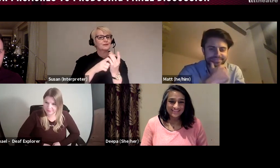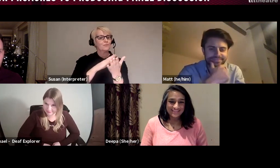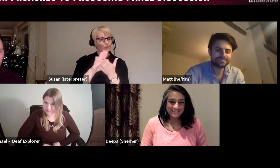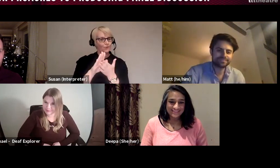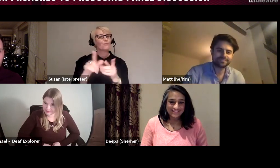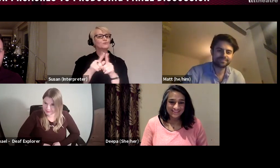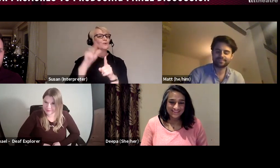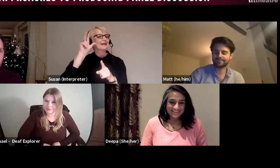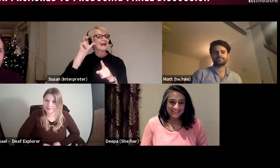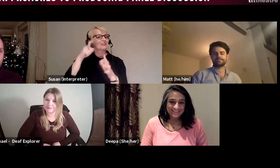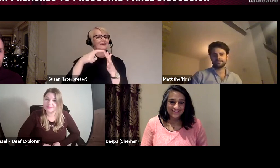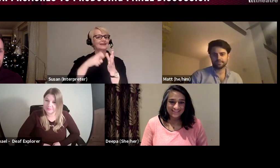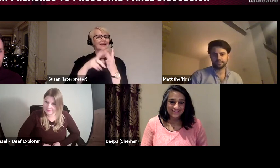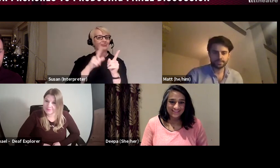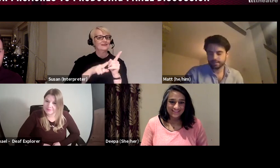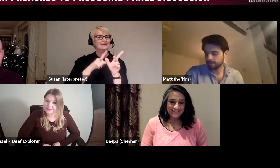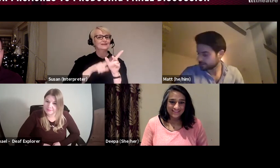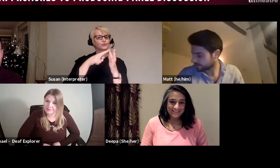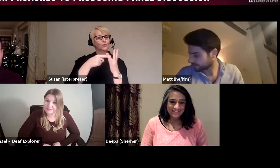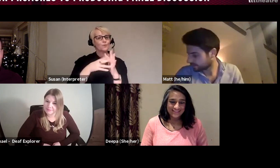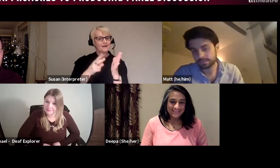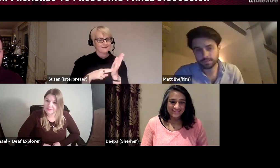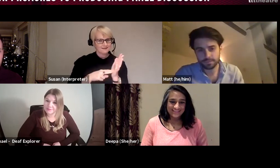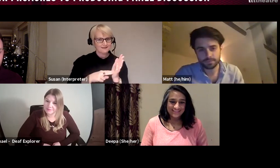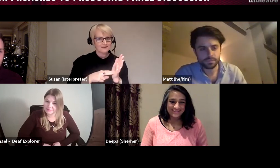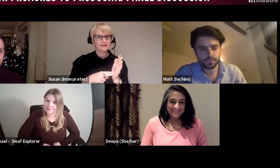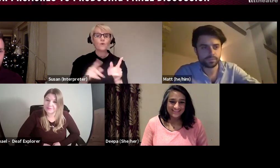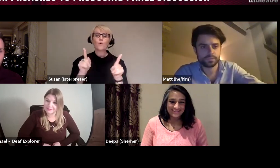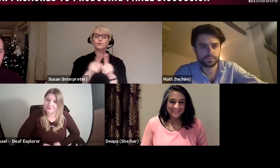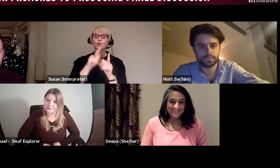and we also have Julie working behind the scenes to live caption this panel event for us.